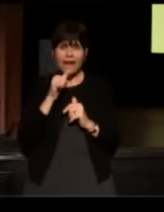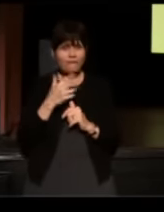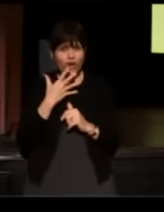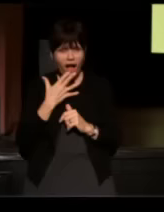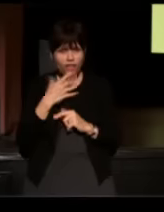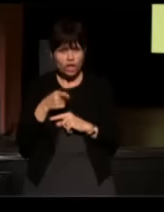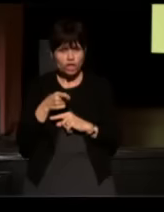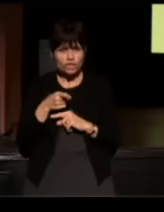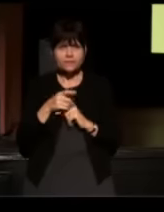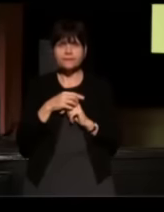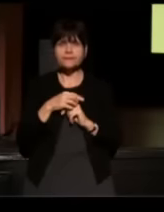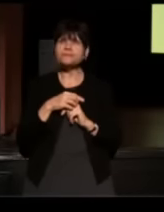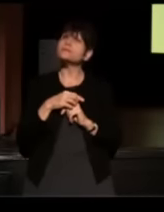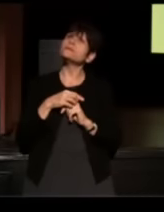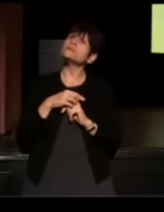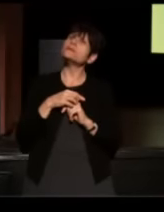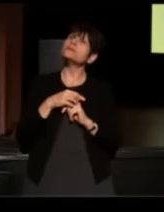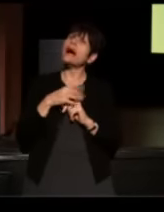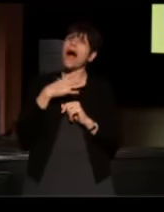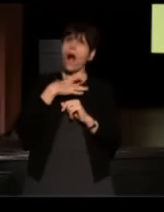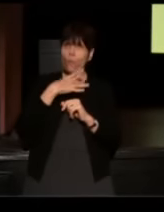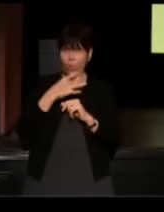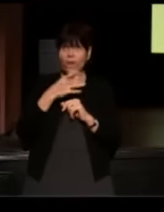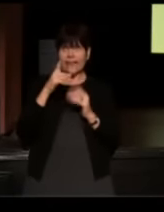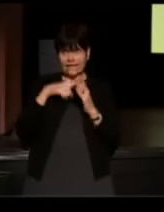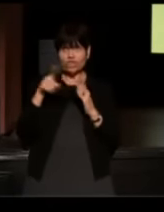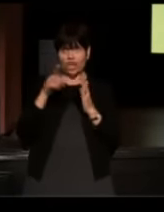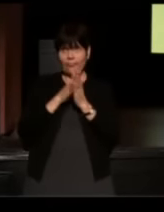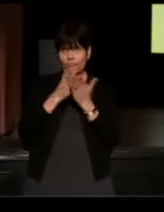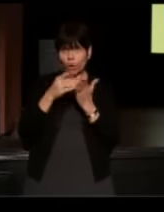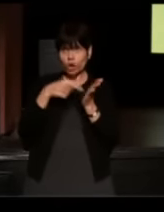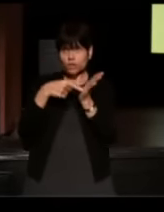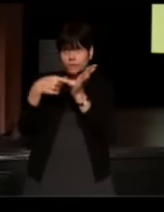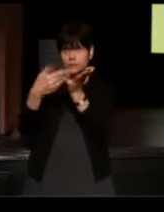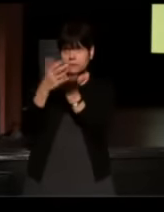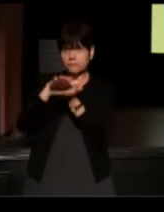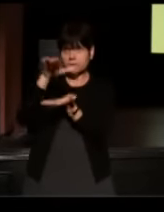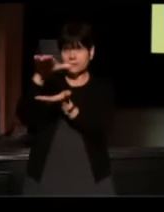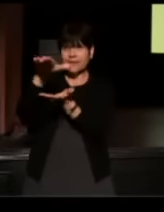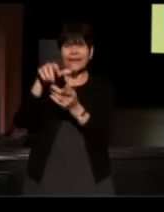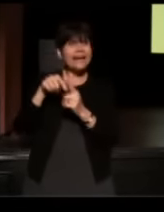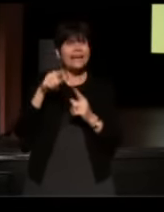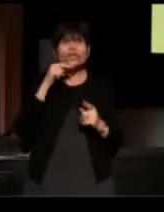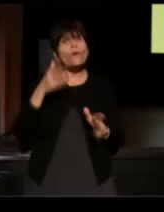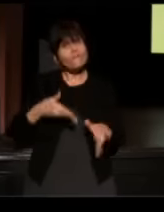He said, "well, I would like to check out these books." She says, "young man, if you don't leave this library right now,